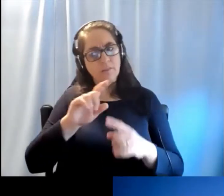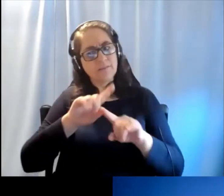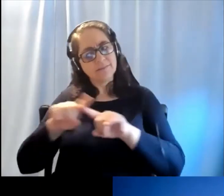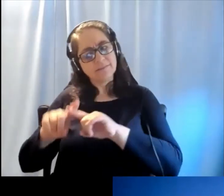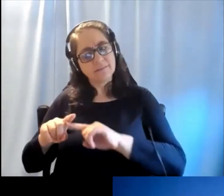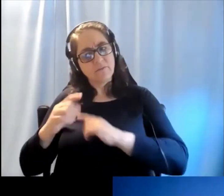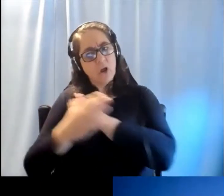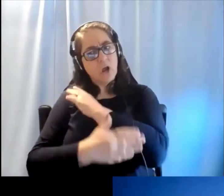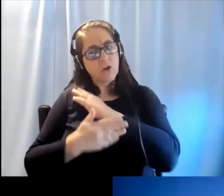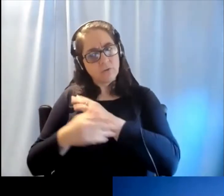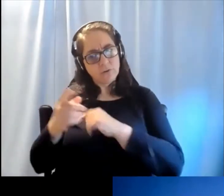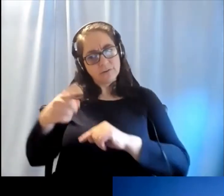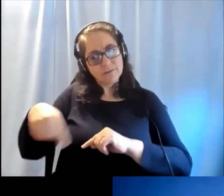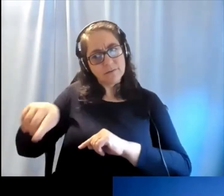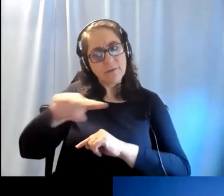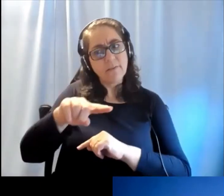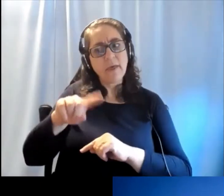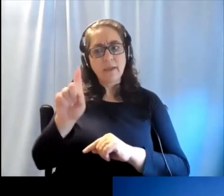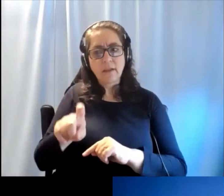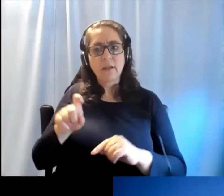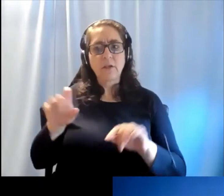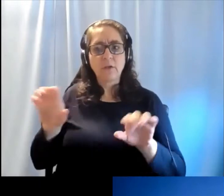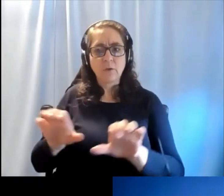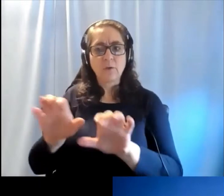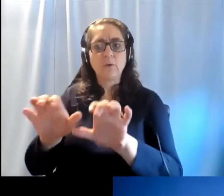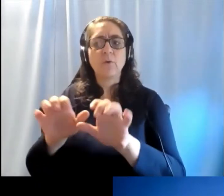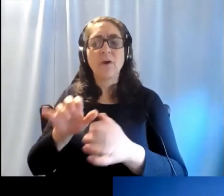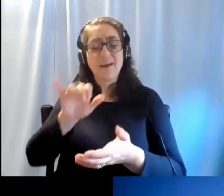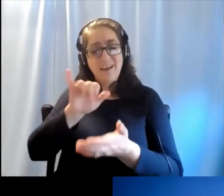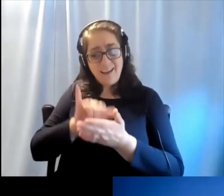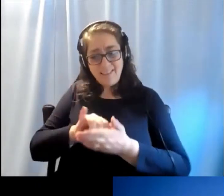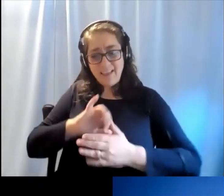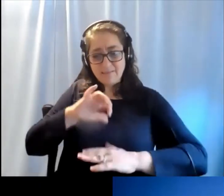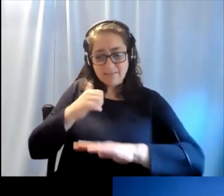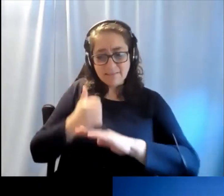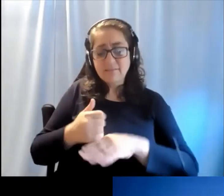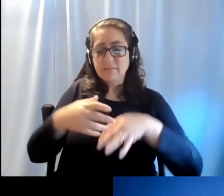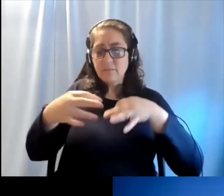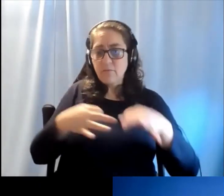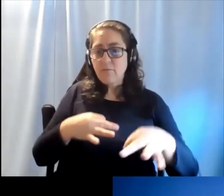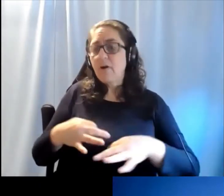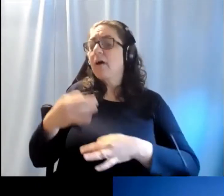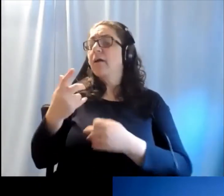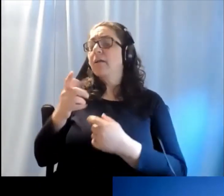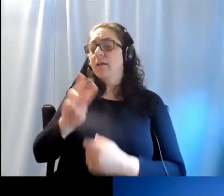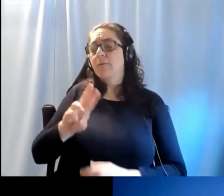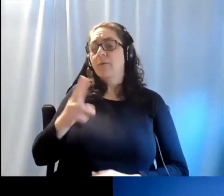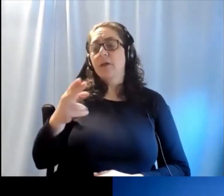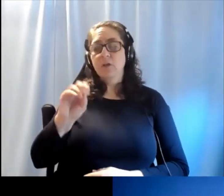So essentially, this defined WHO's work in the field of hearing care.